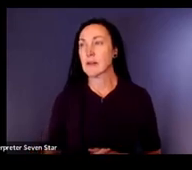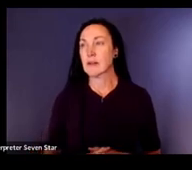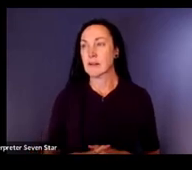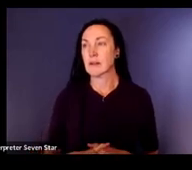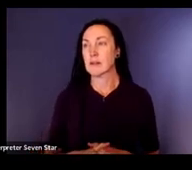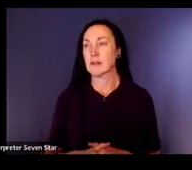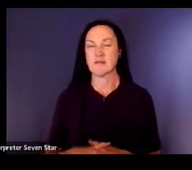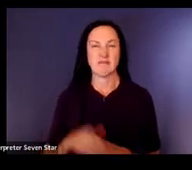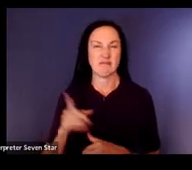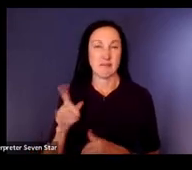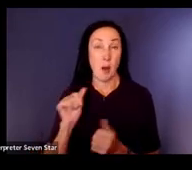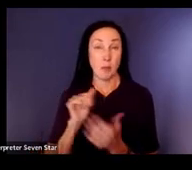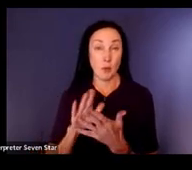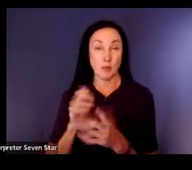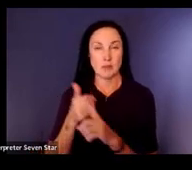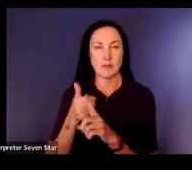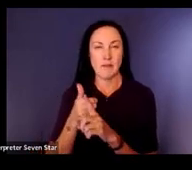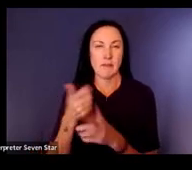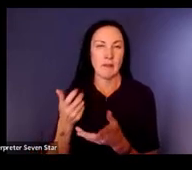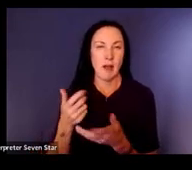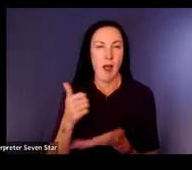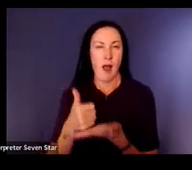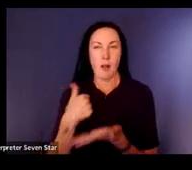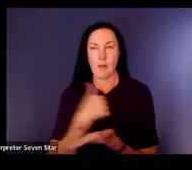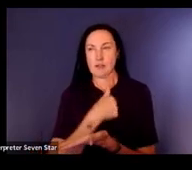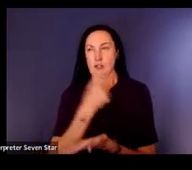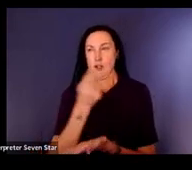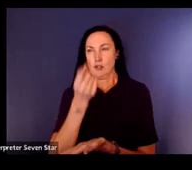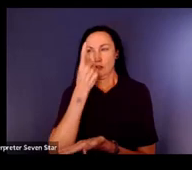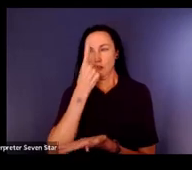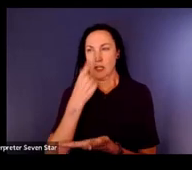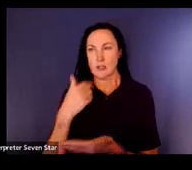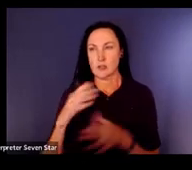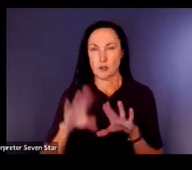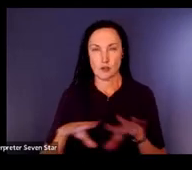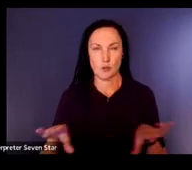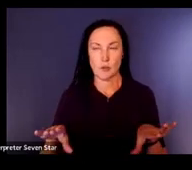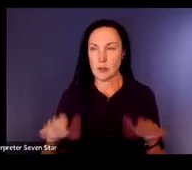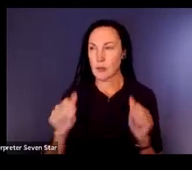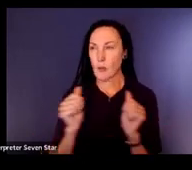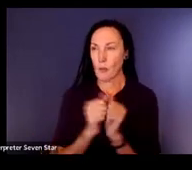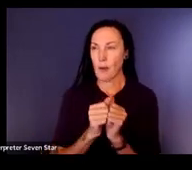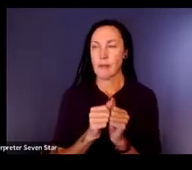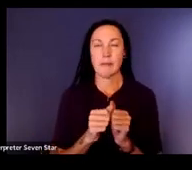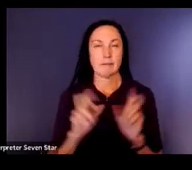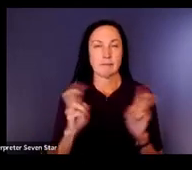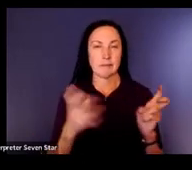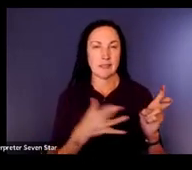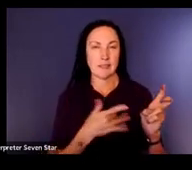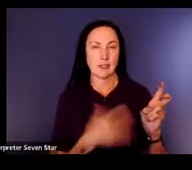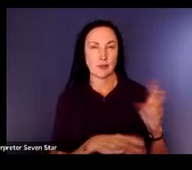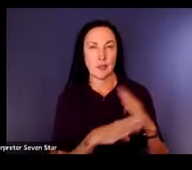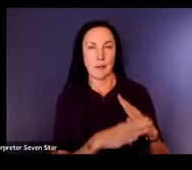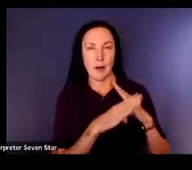disabilities and multiple disabilities. And rather than relying on standardized tests,